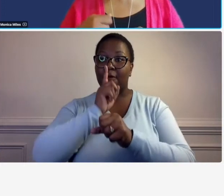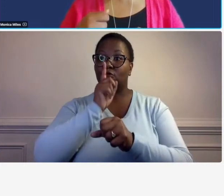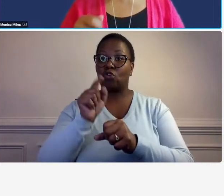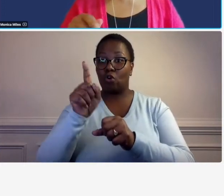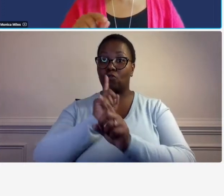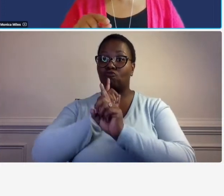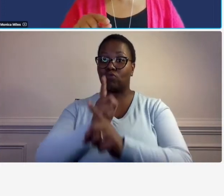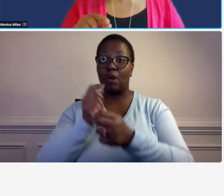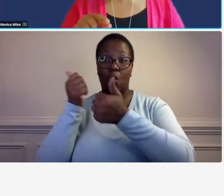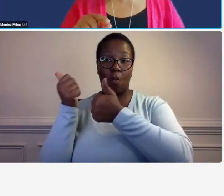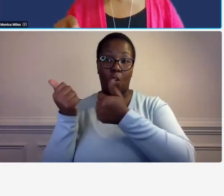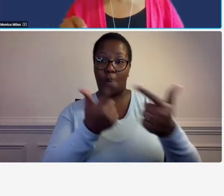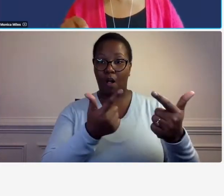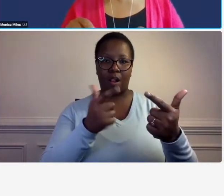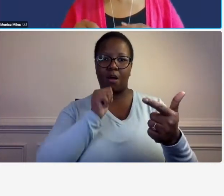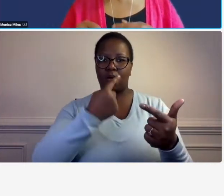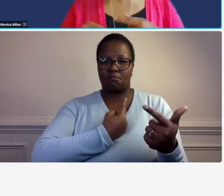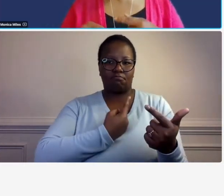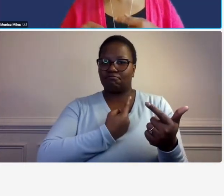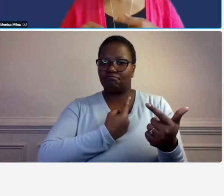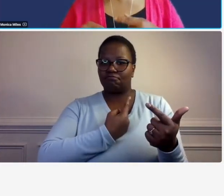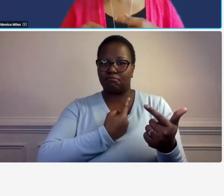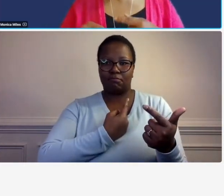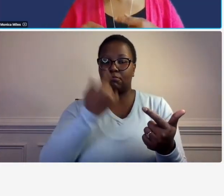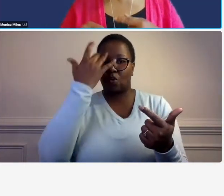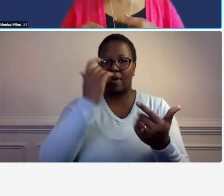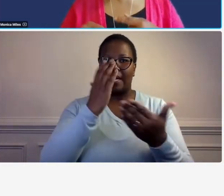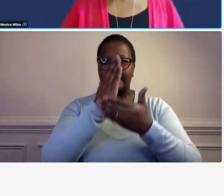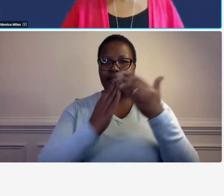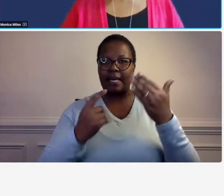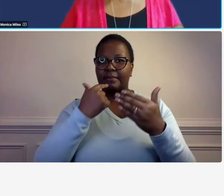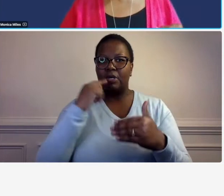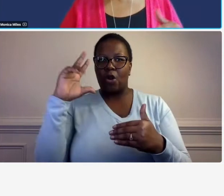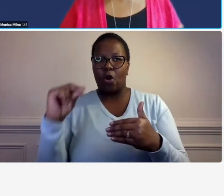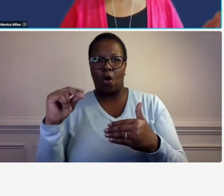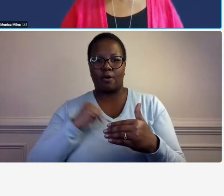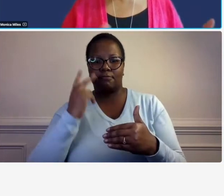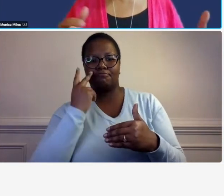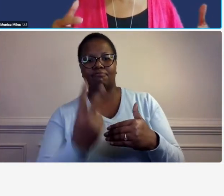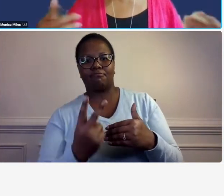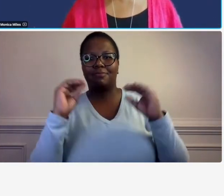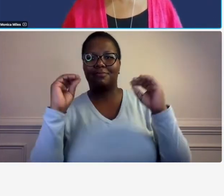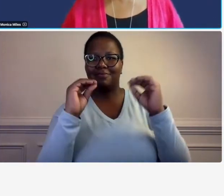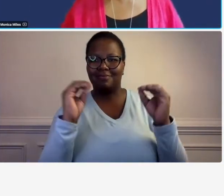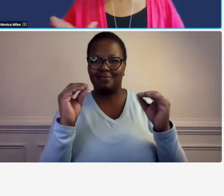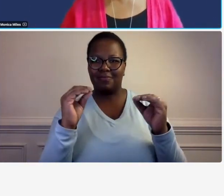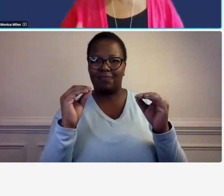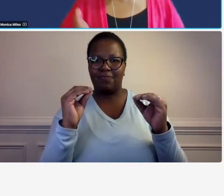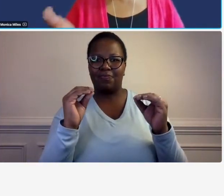you respond to everyone because um there were some no's that went and it went to um to our staff that